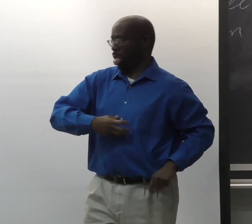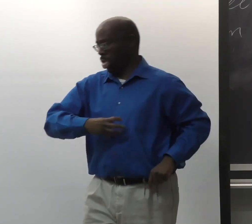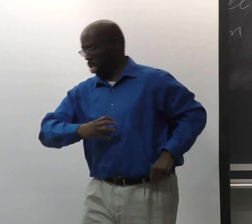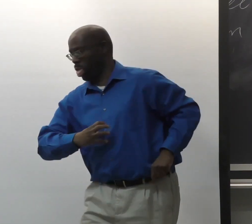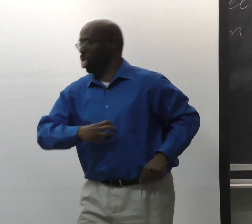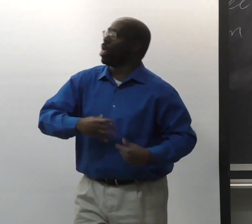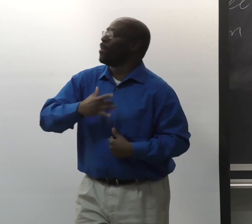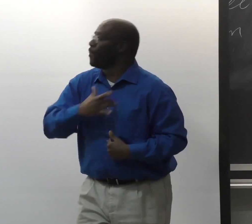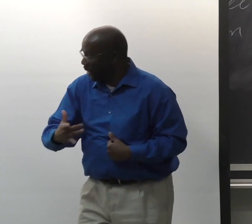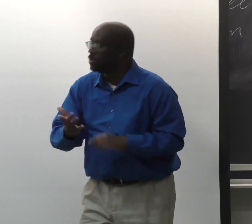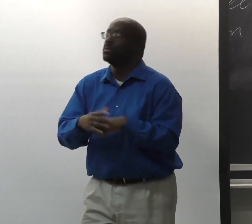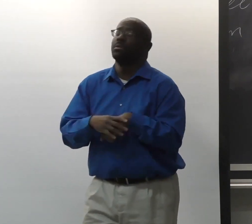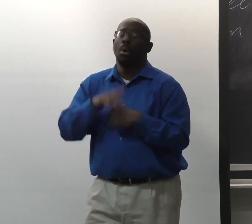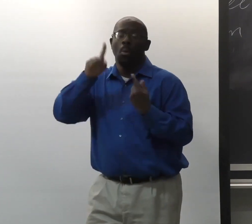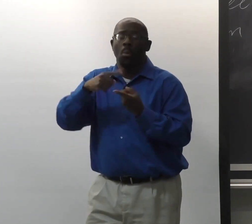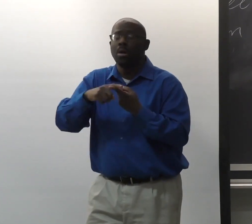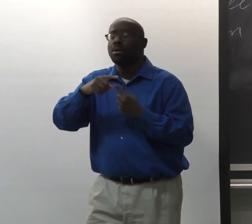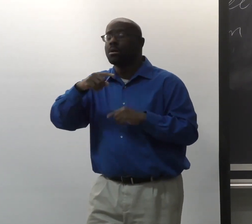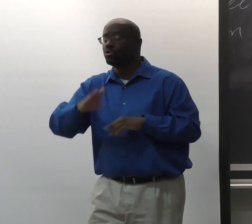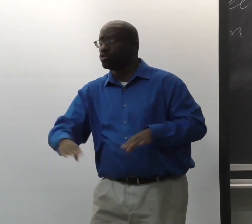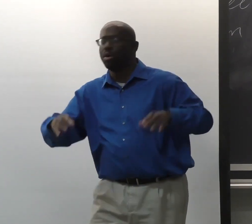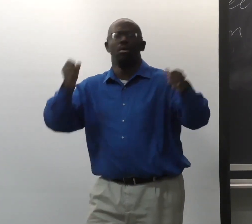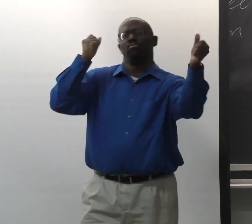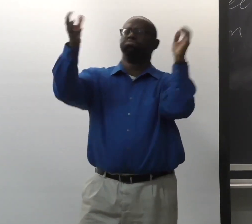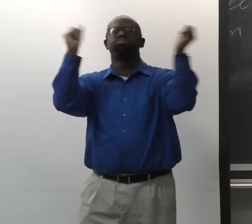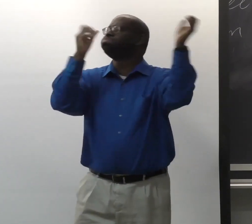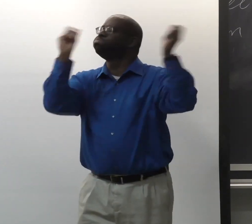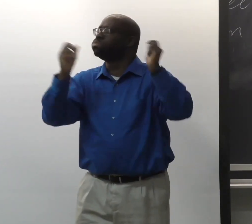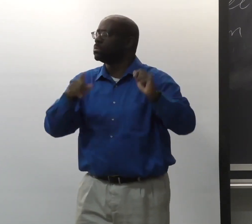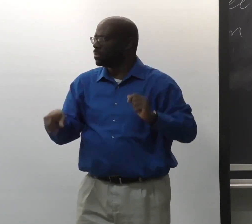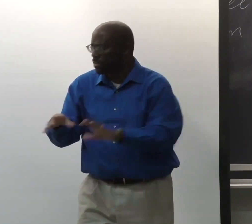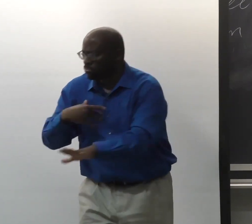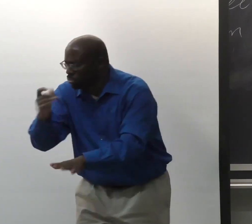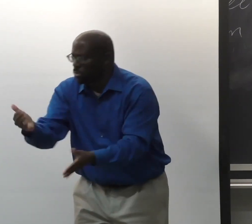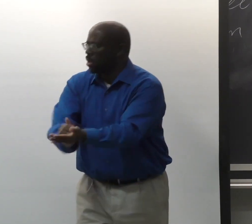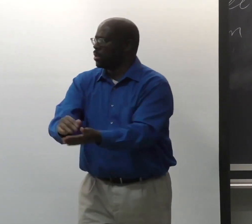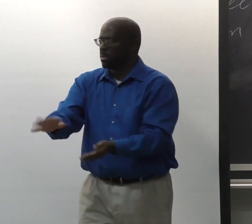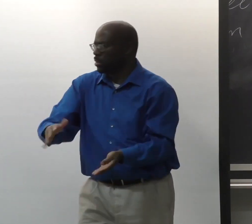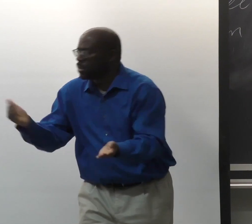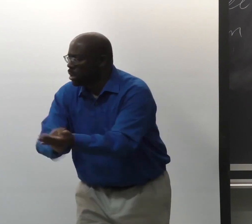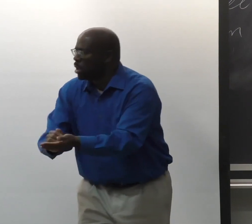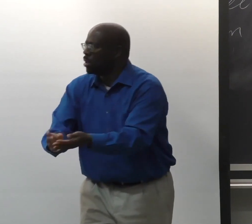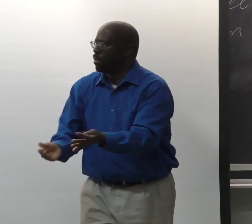Black children tend to switch, code switch in how they're communicating with. So the kids will communicate a certain way.